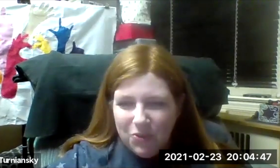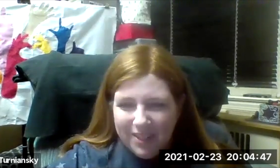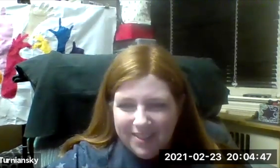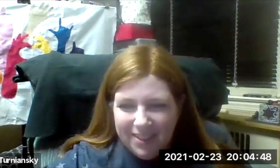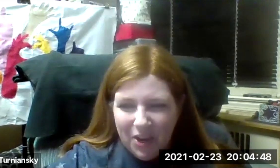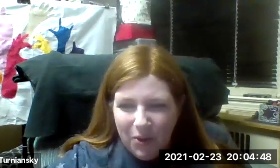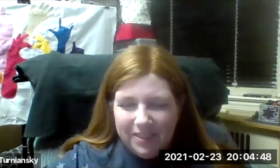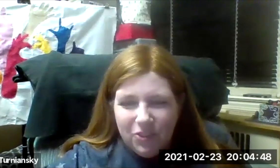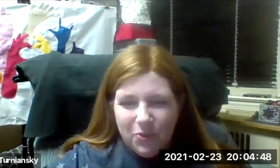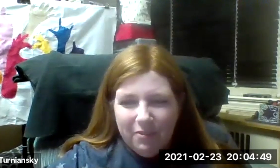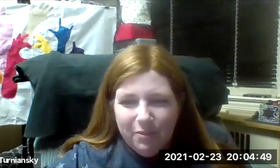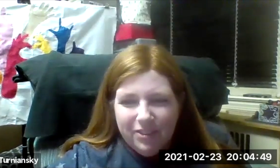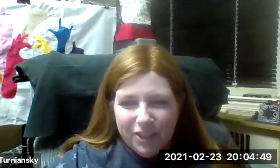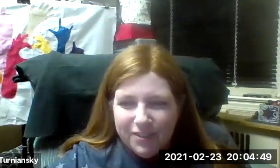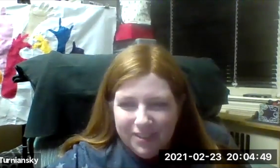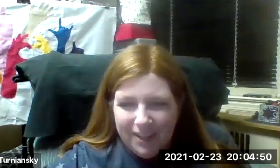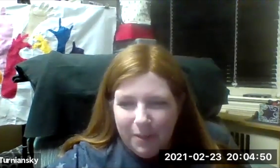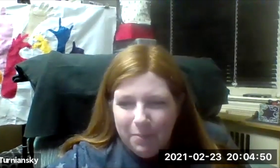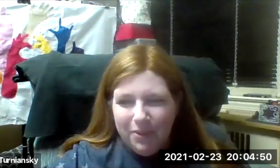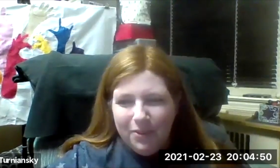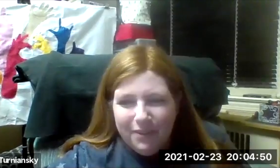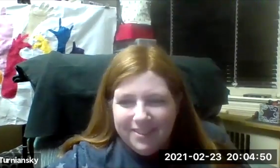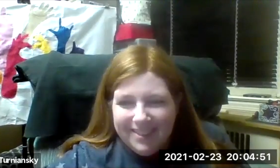She wants to know: Did did you ever return to Columbia University